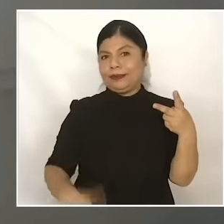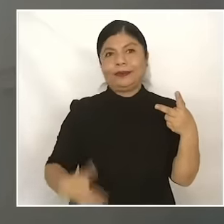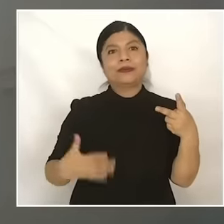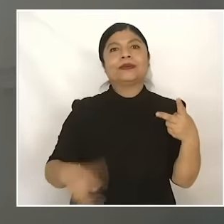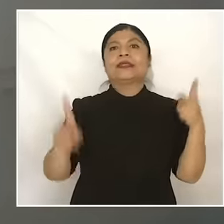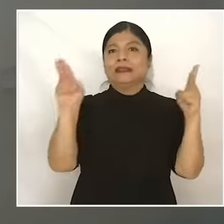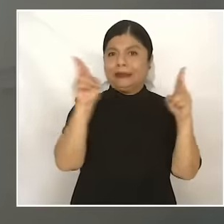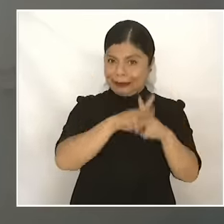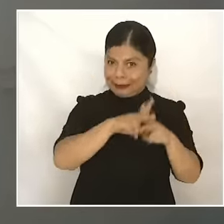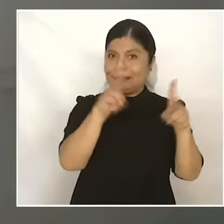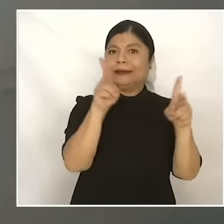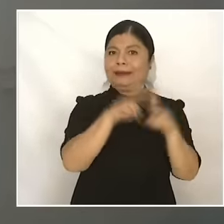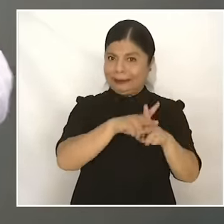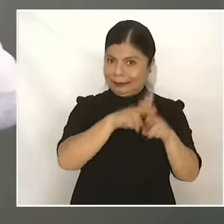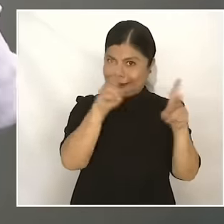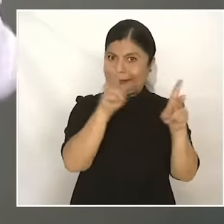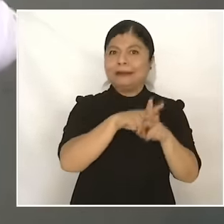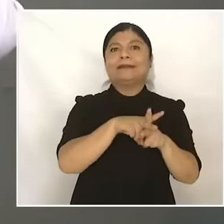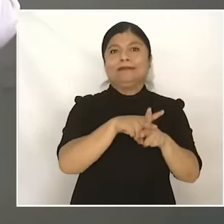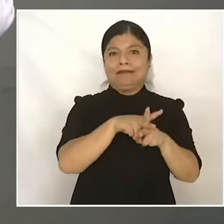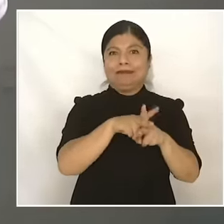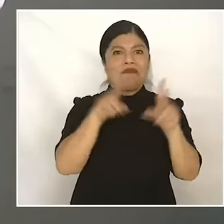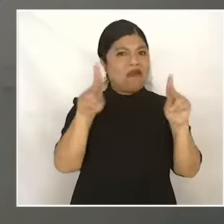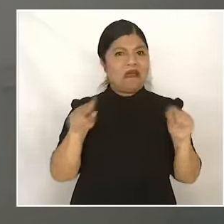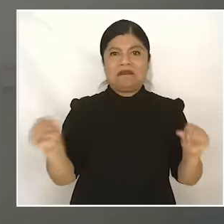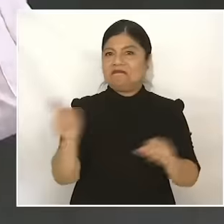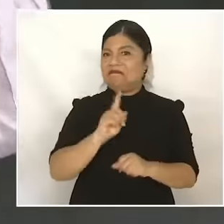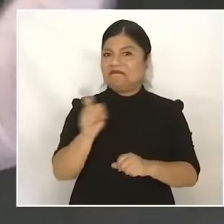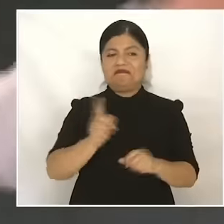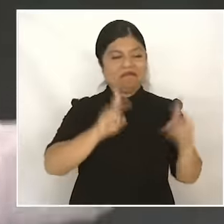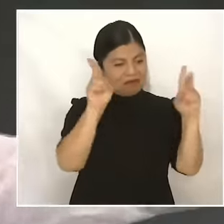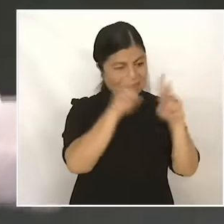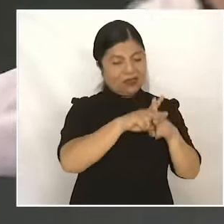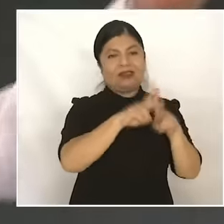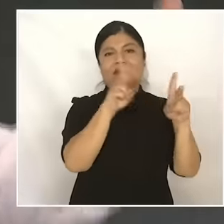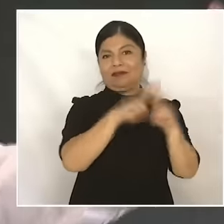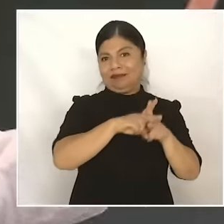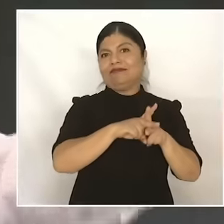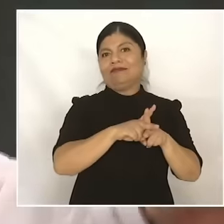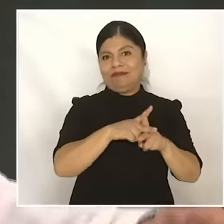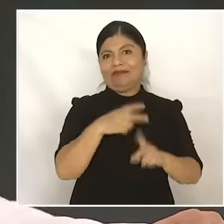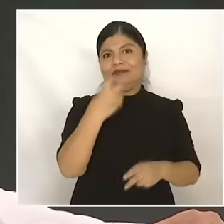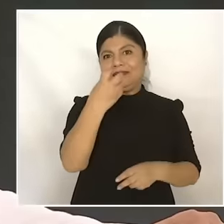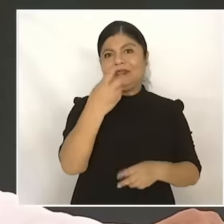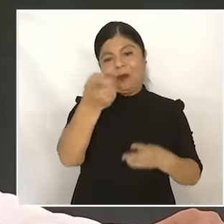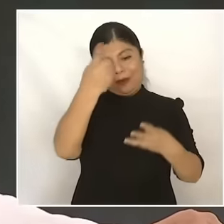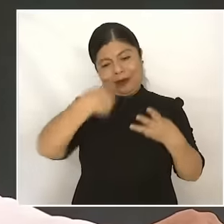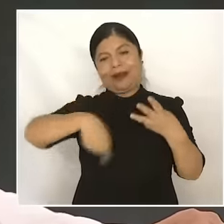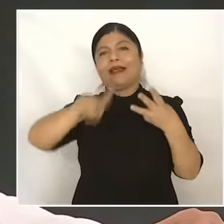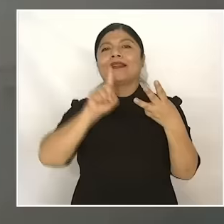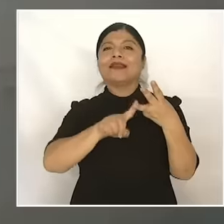it had to be done with weapons and of course the third transformation was the Revolution of